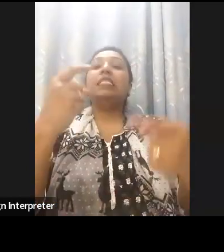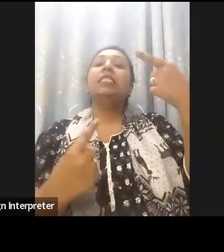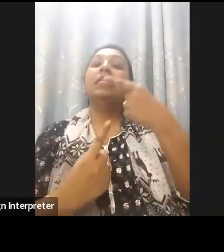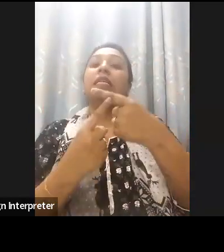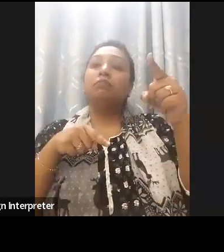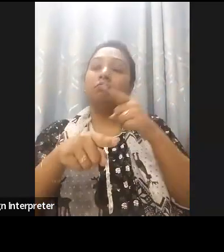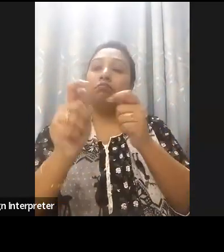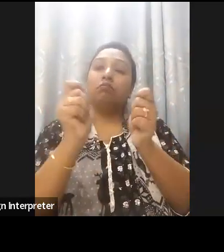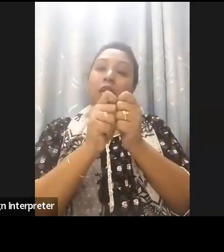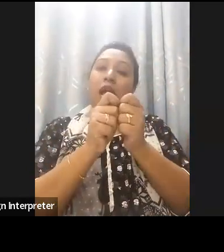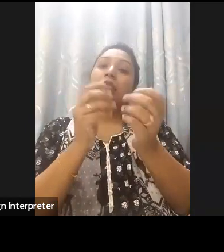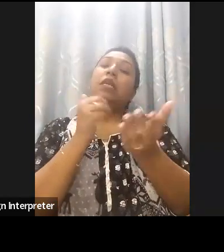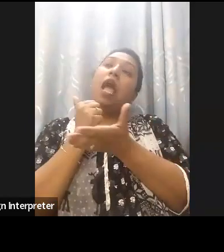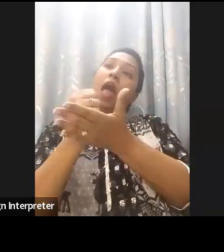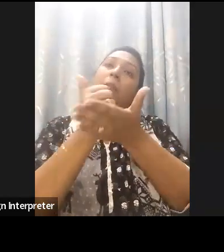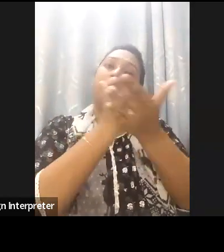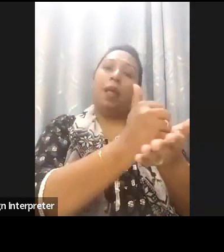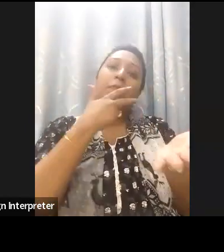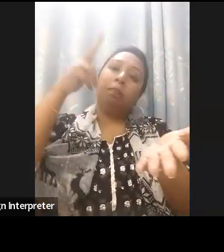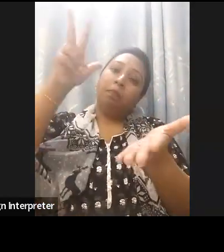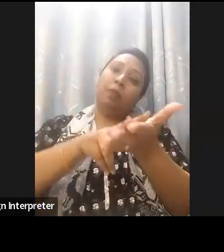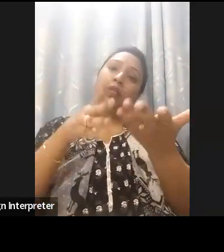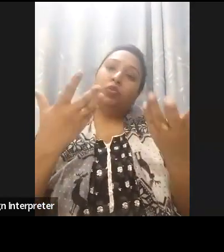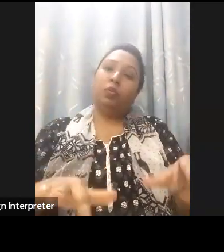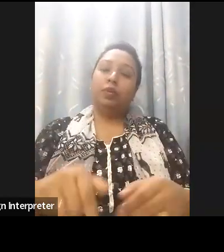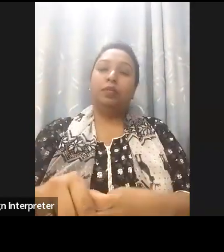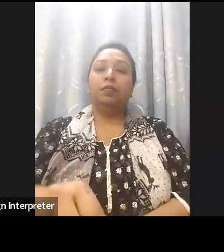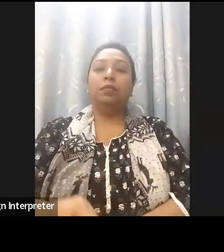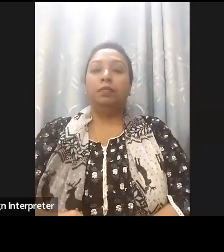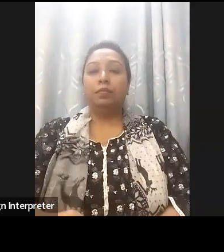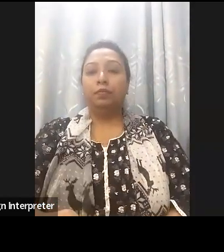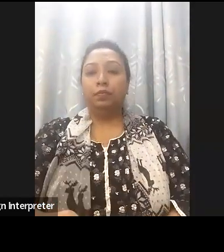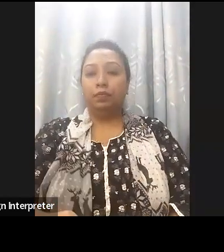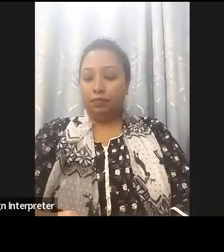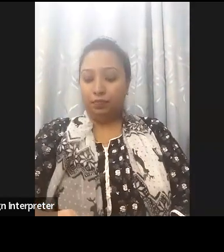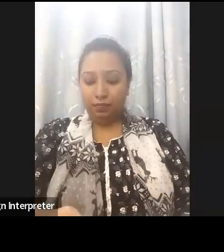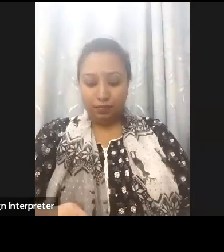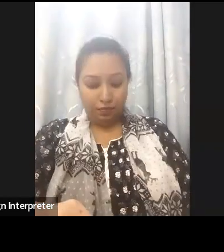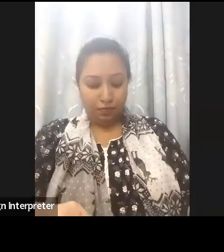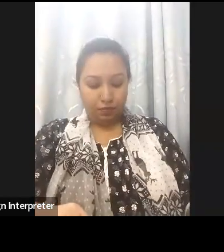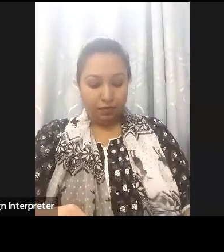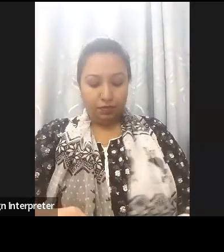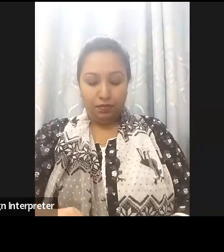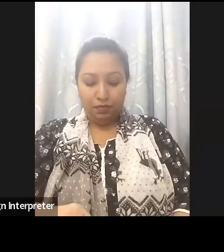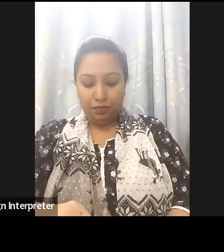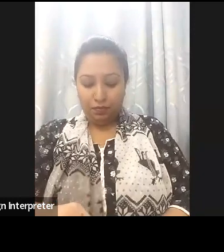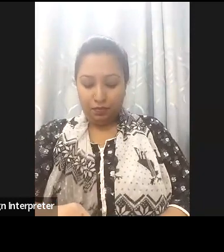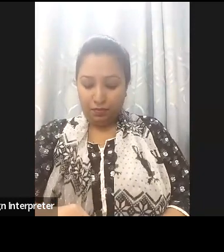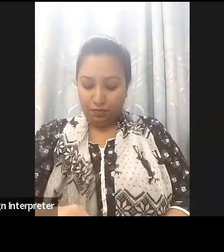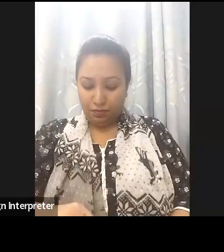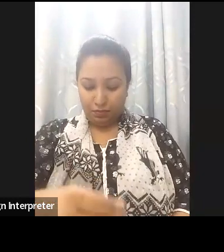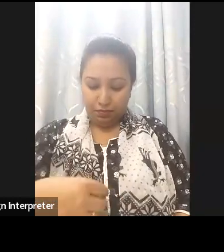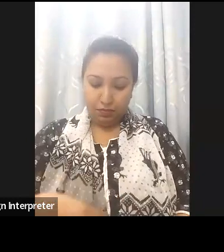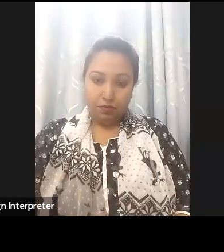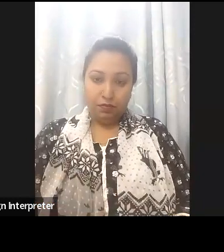in its Universal Service Obligation Program in terms of for to promote digital accessibility.